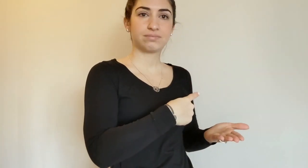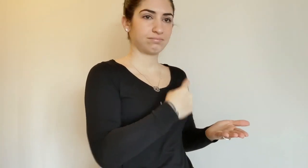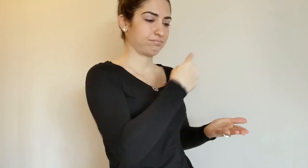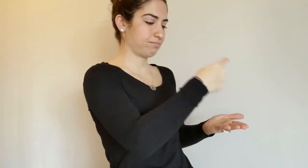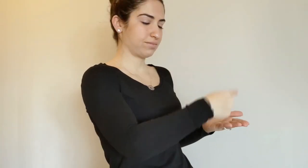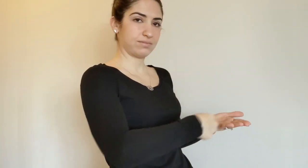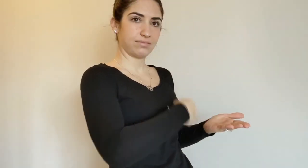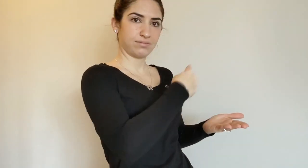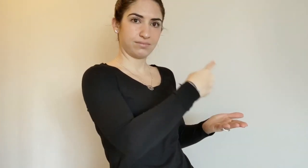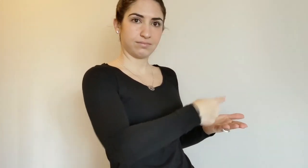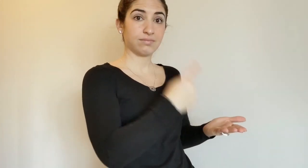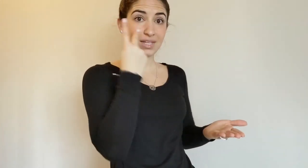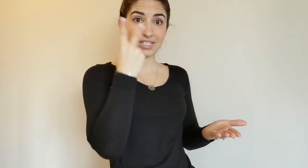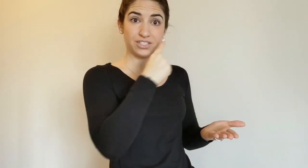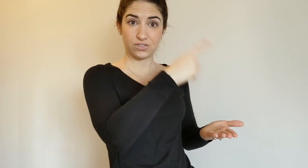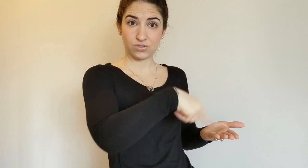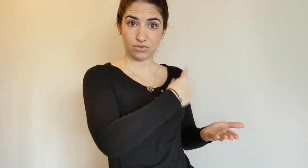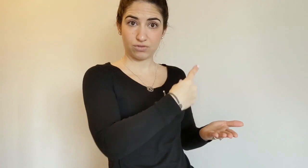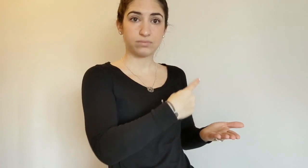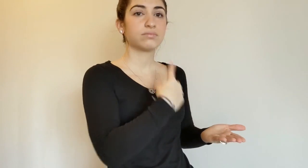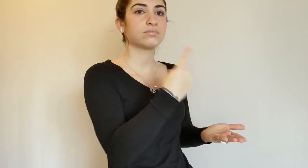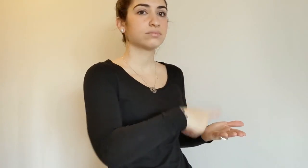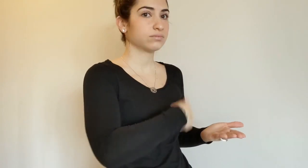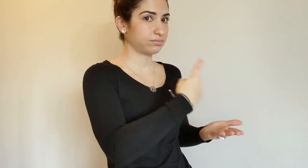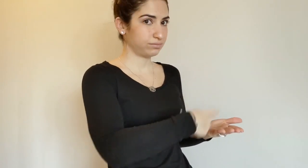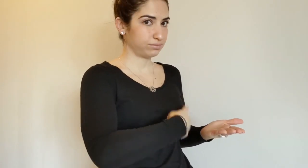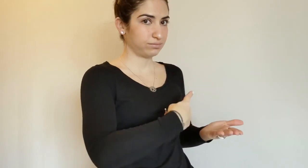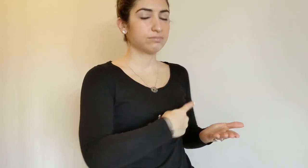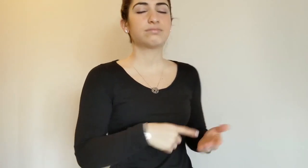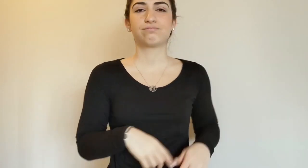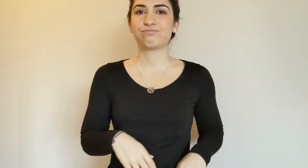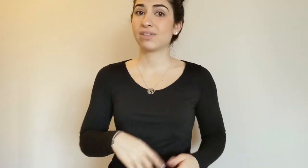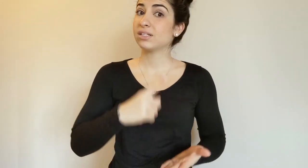See that circular movement? SOMETIMES.